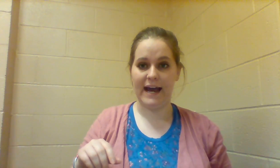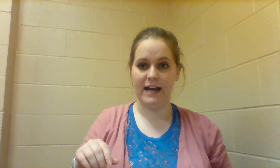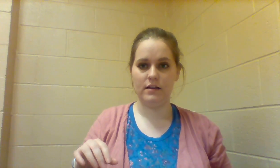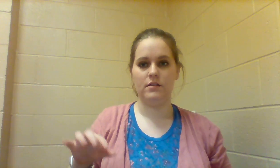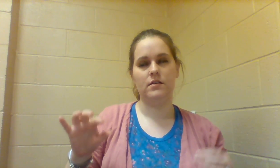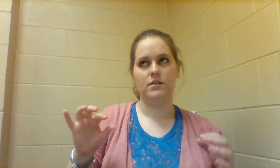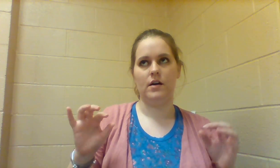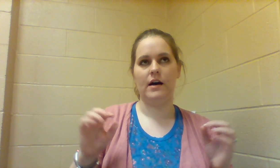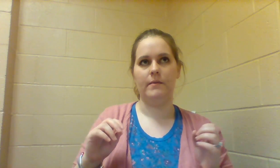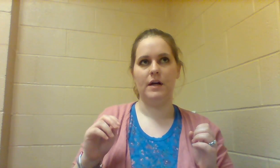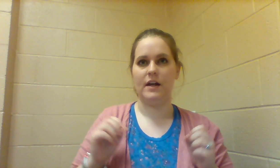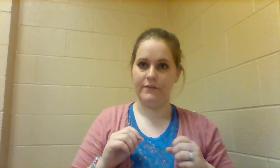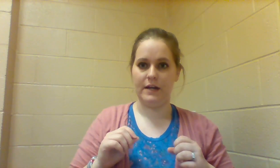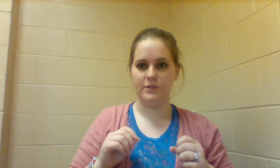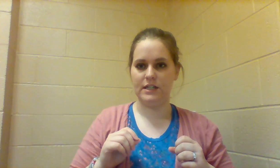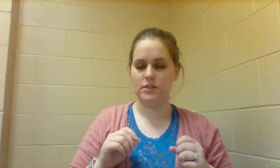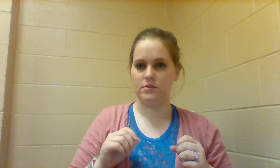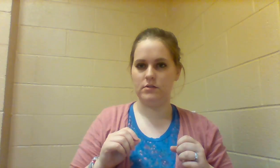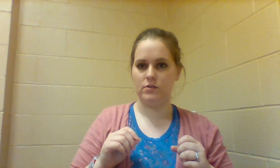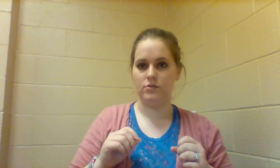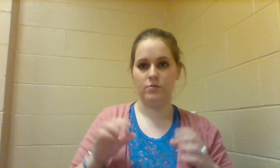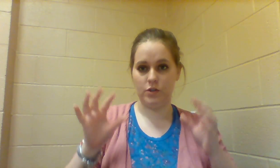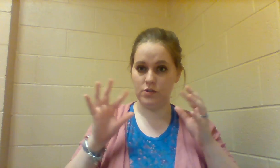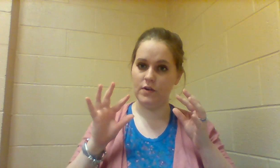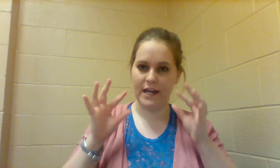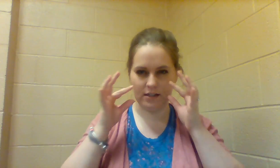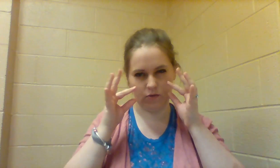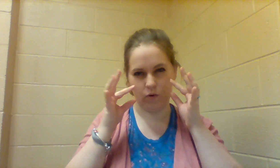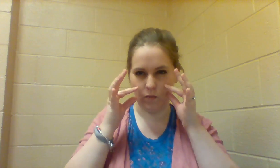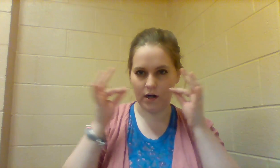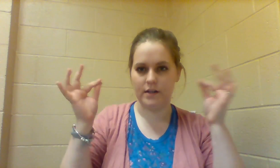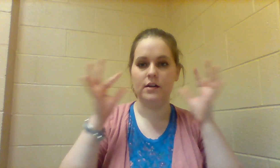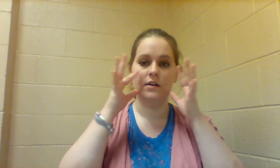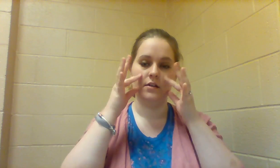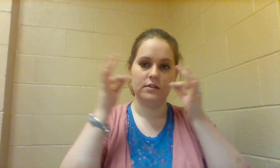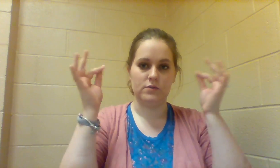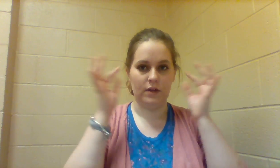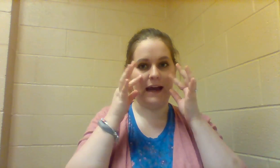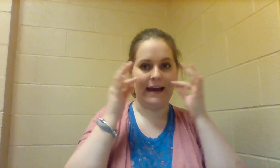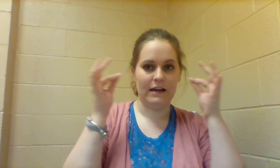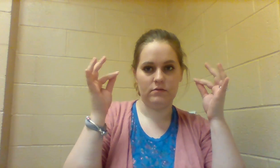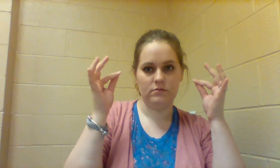CAT a lot of animal signs you can do them with two hands or one so CAT